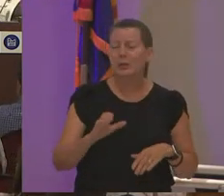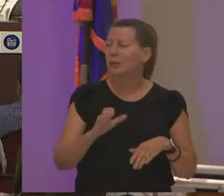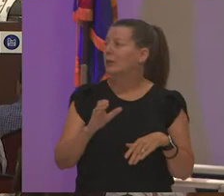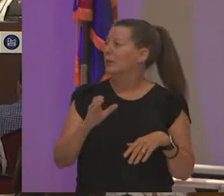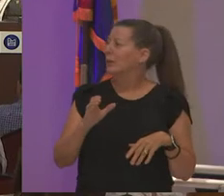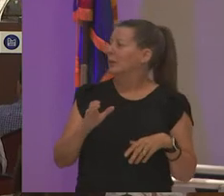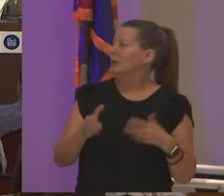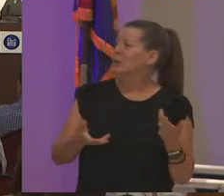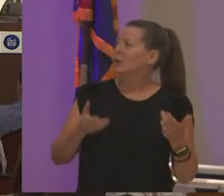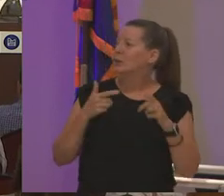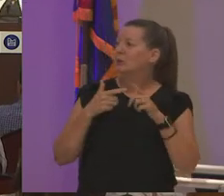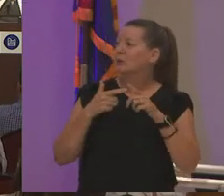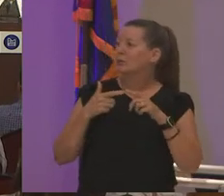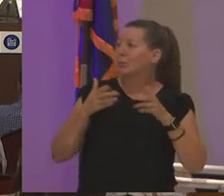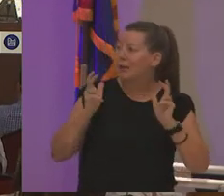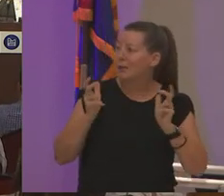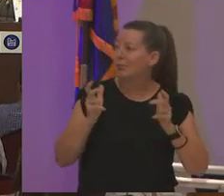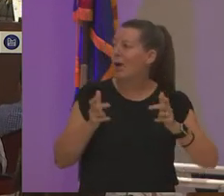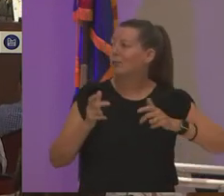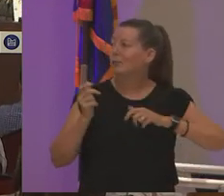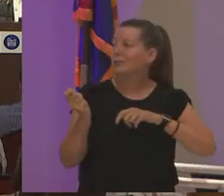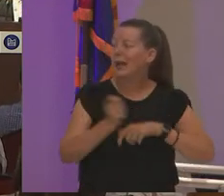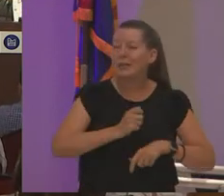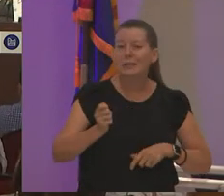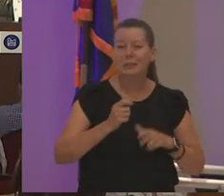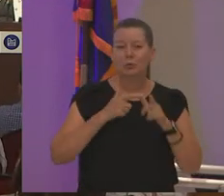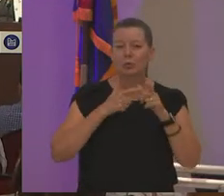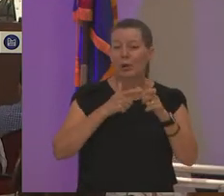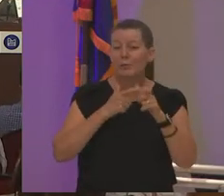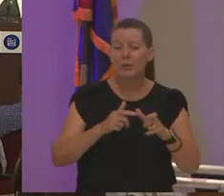track and field i hope as an institution we support our athletes